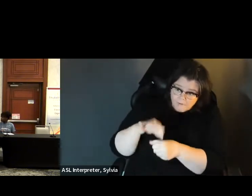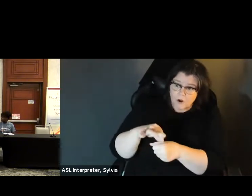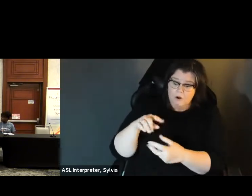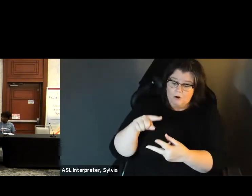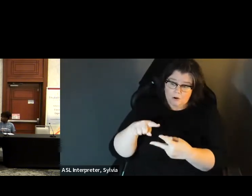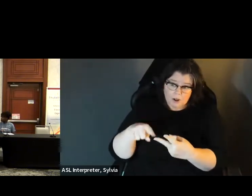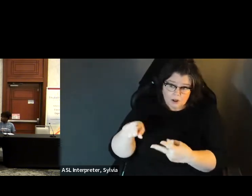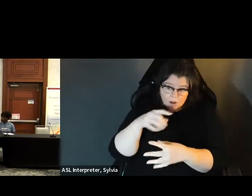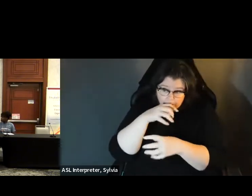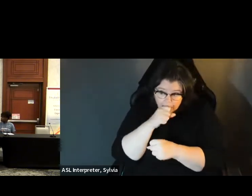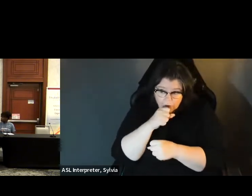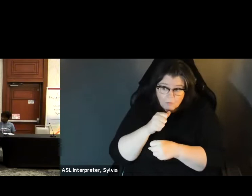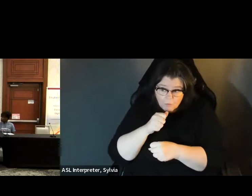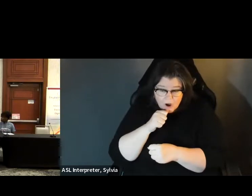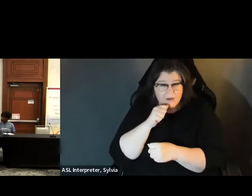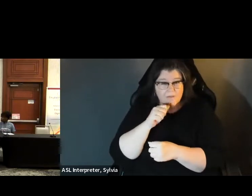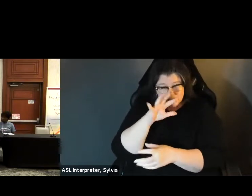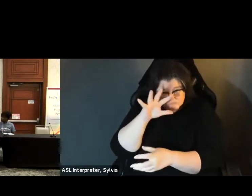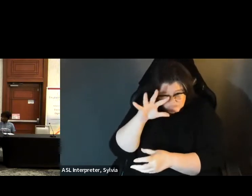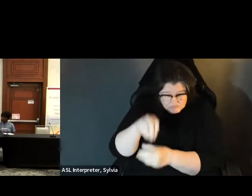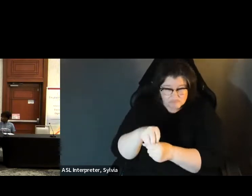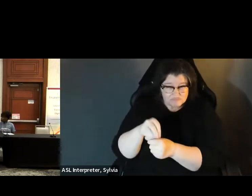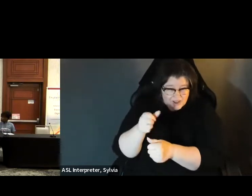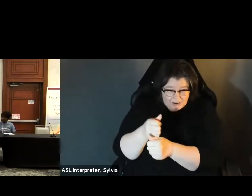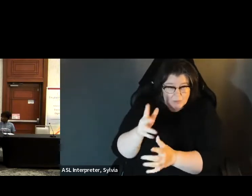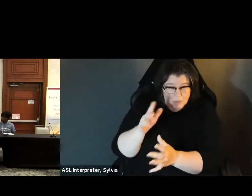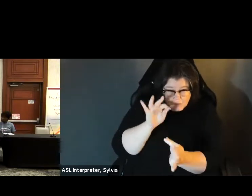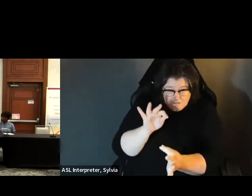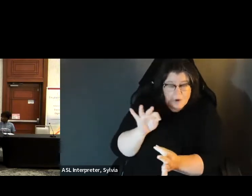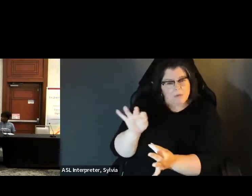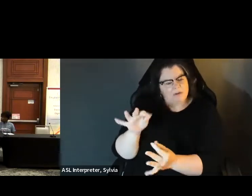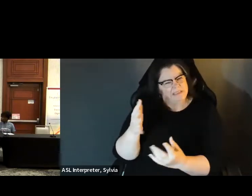It kept your ballot private to you, and kept it full, you know, kept his integrity throughout the return process.